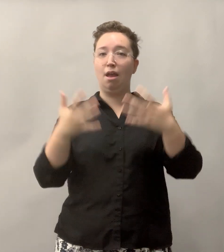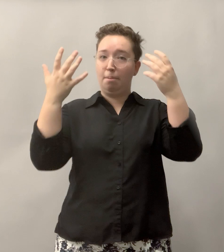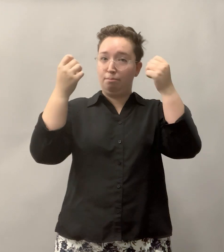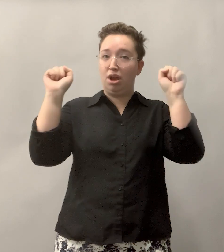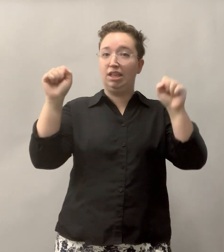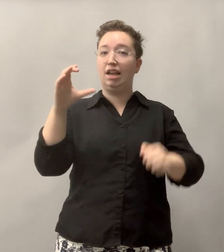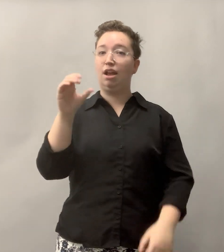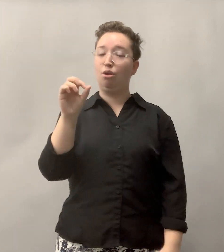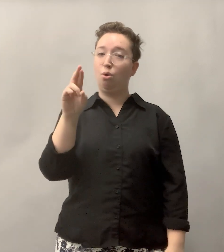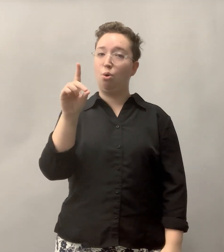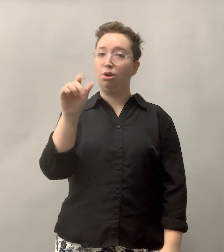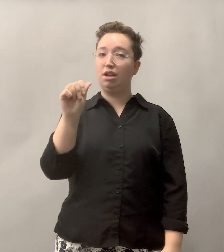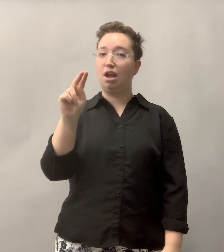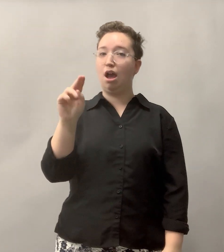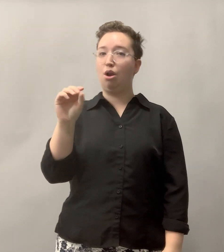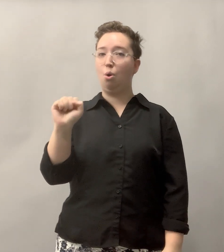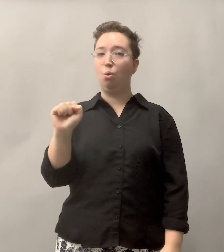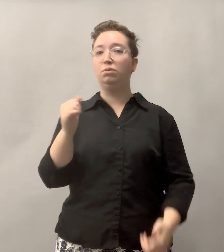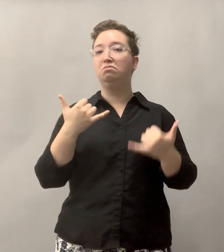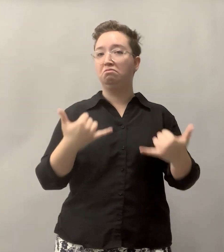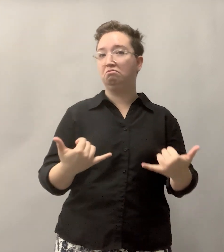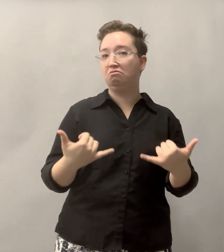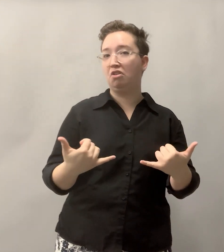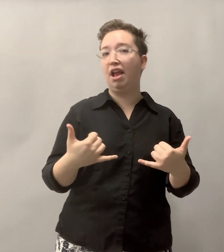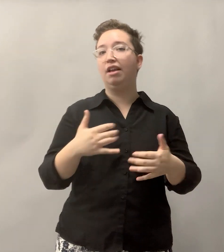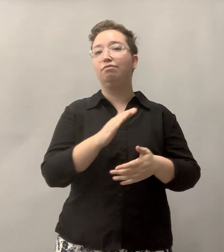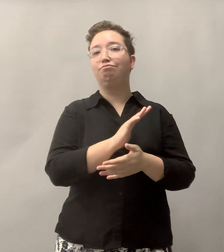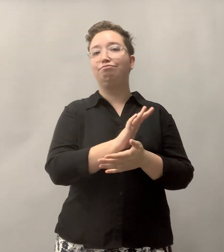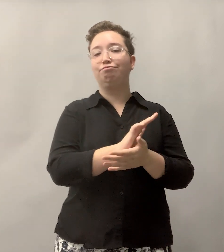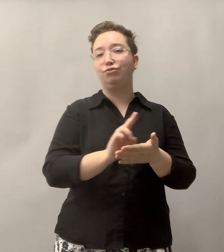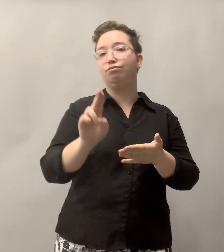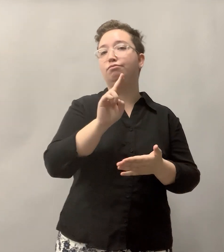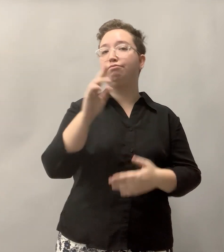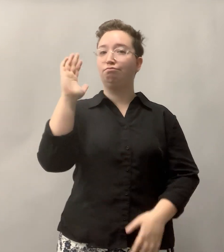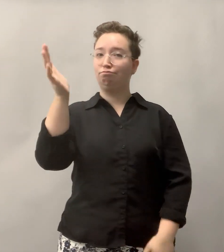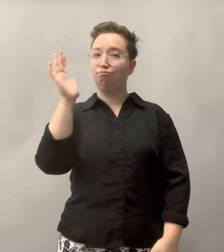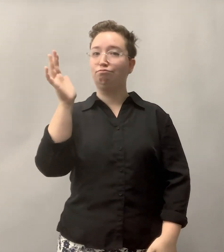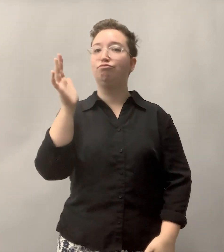President Cordano’s State of the University address,